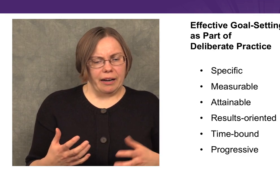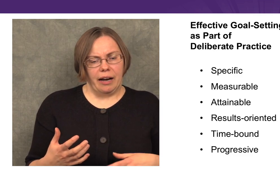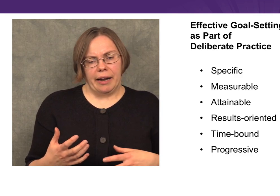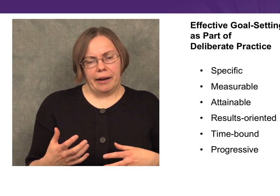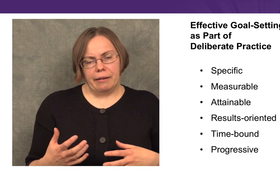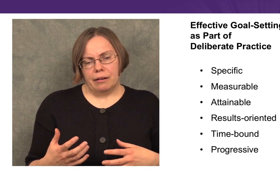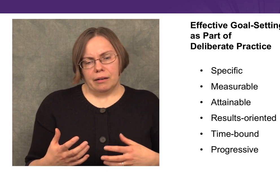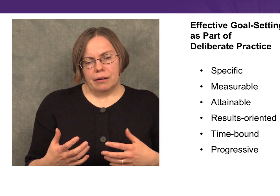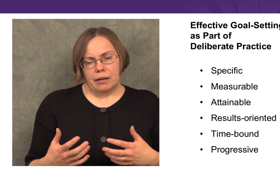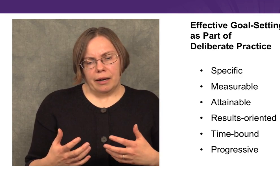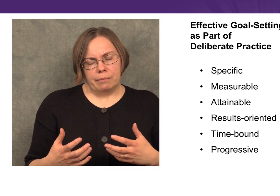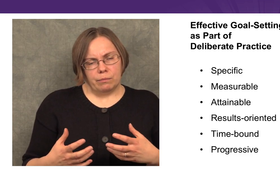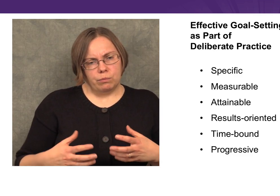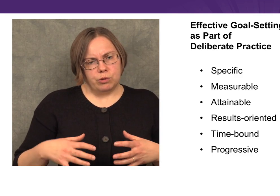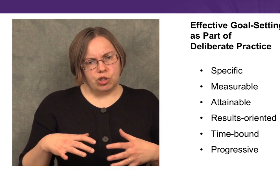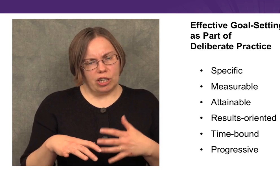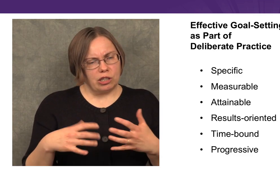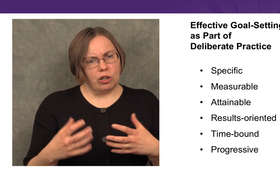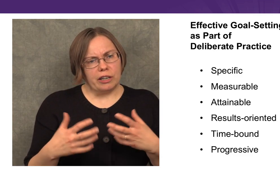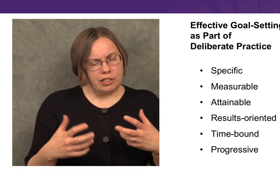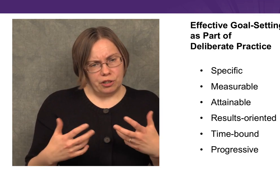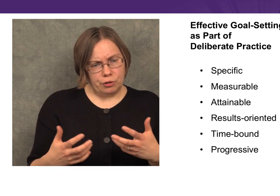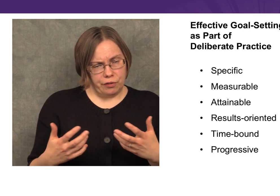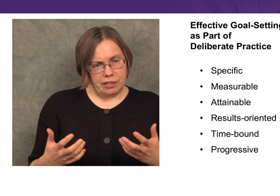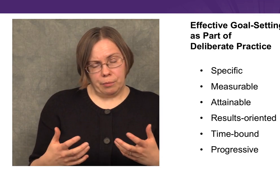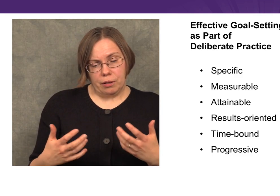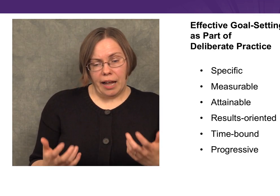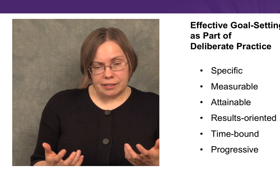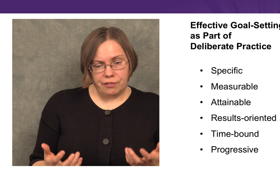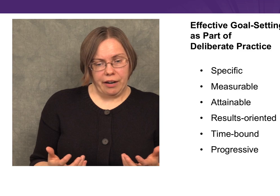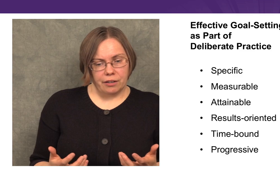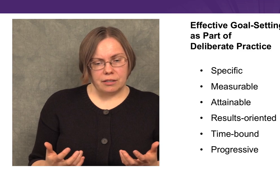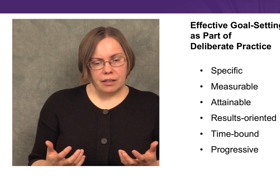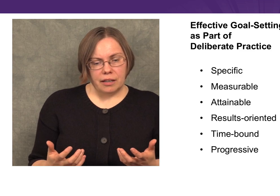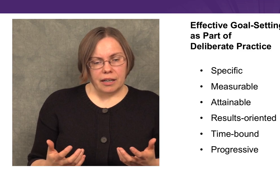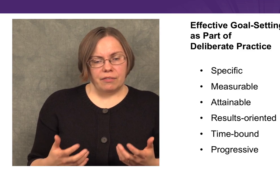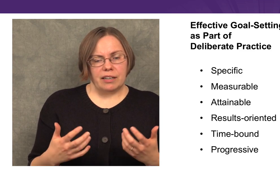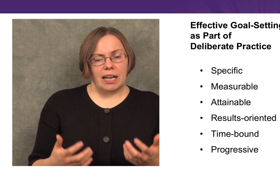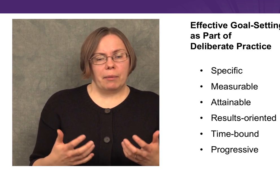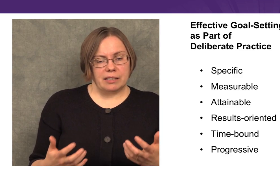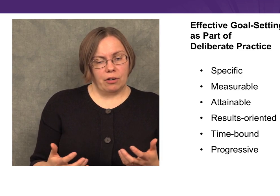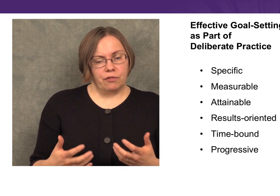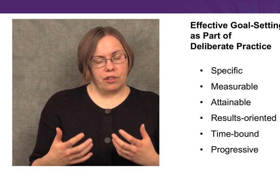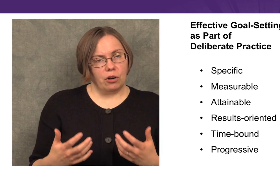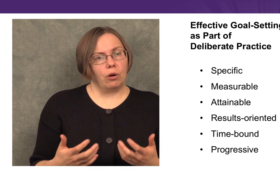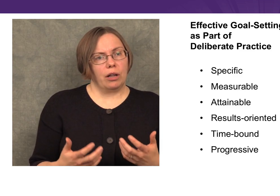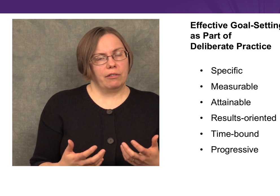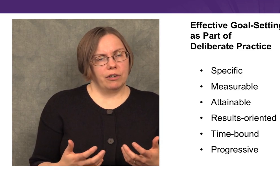nd I am just learning to use, for example, classifiers, if I set myself the goal of